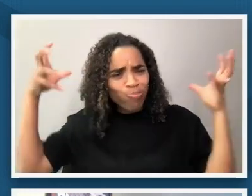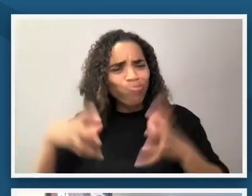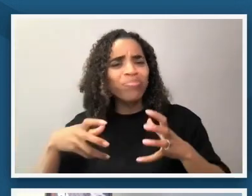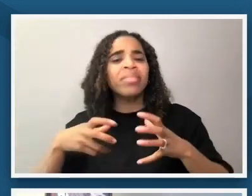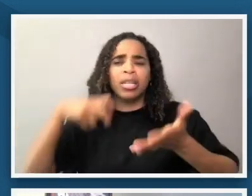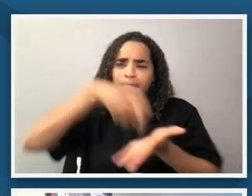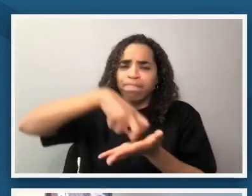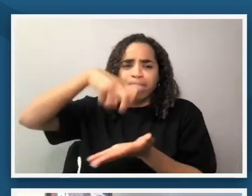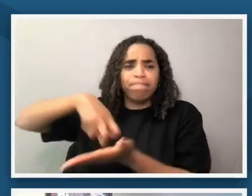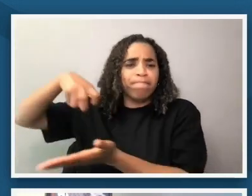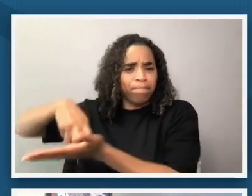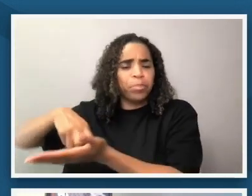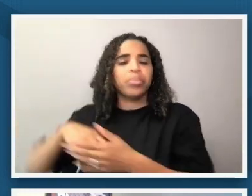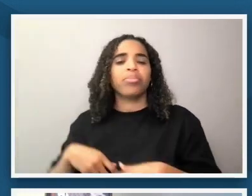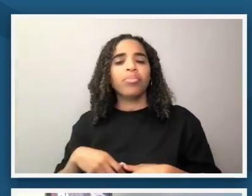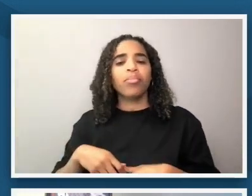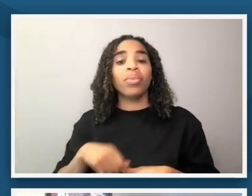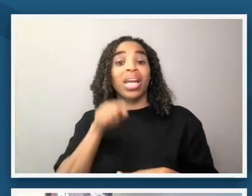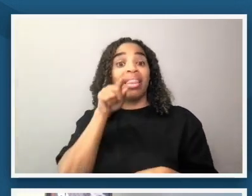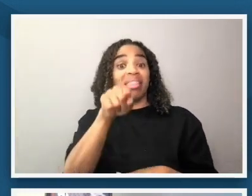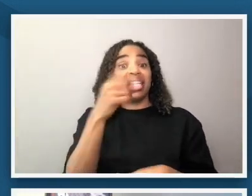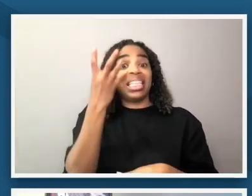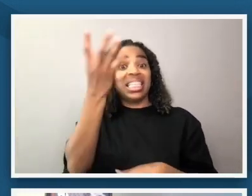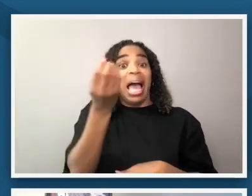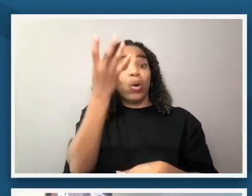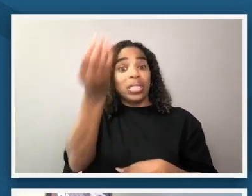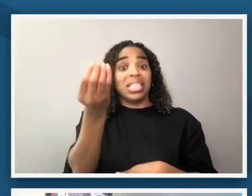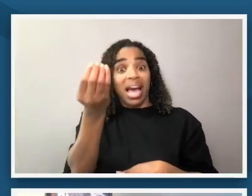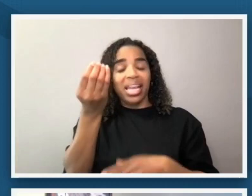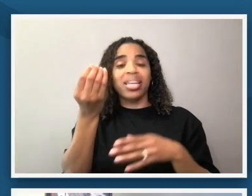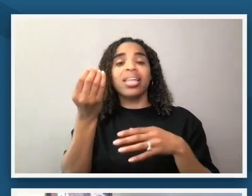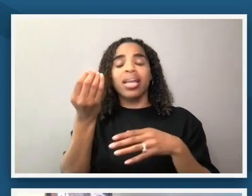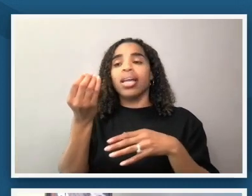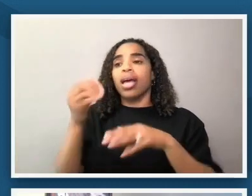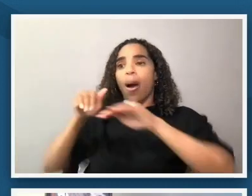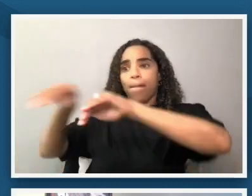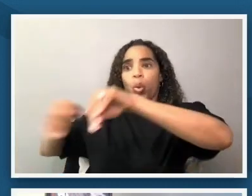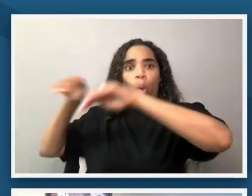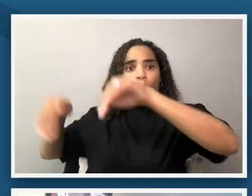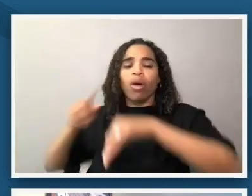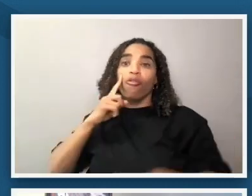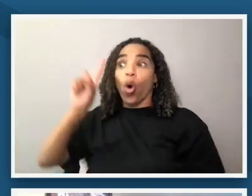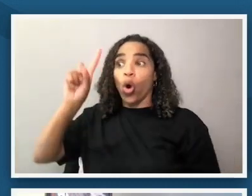a vigil outside of the city's whites only swimming pool